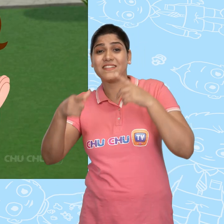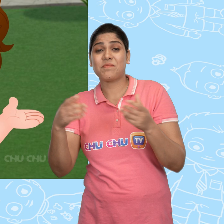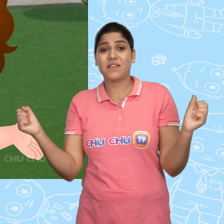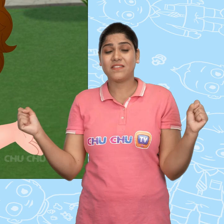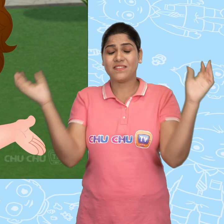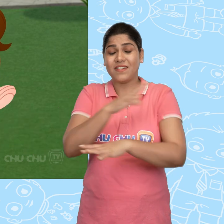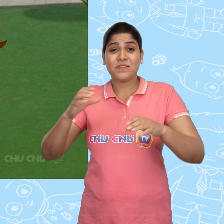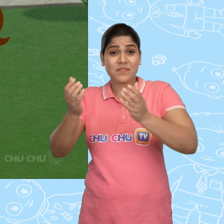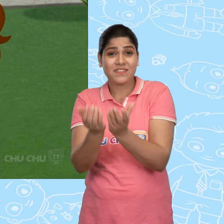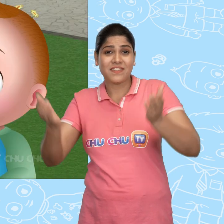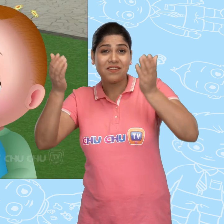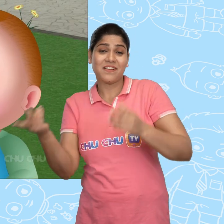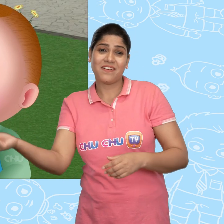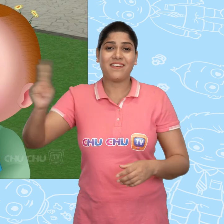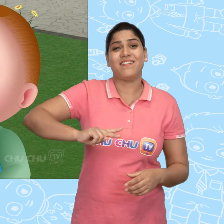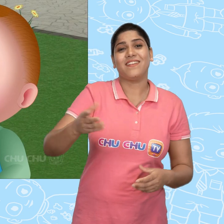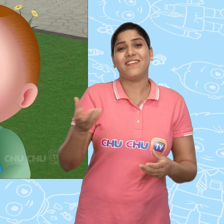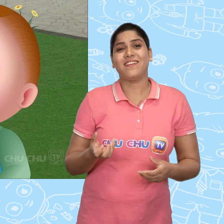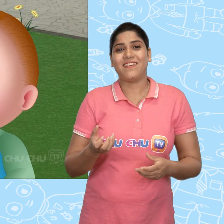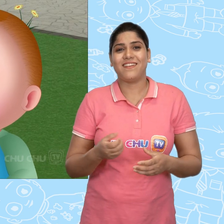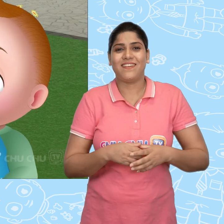of how Jack got his magical bowl back.